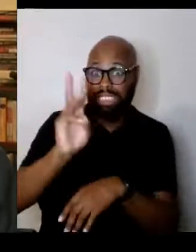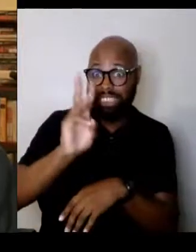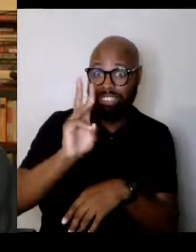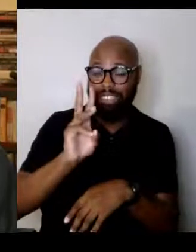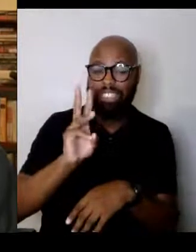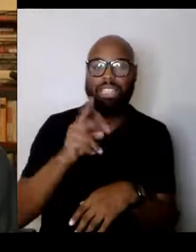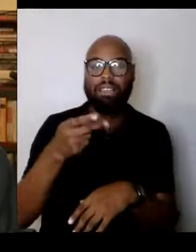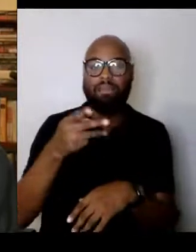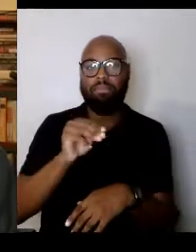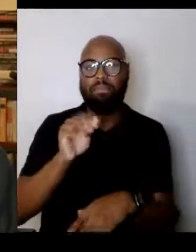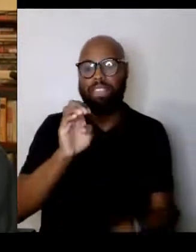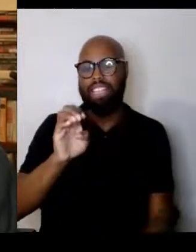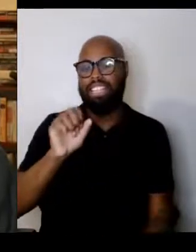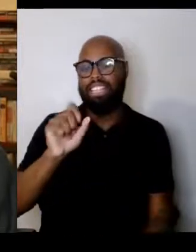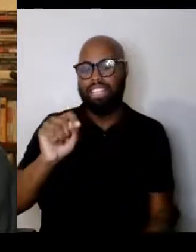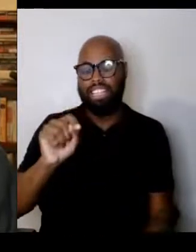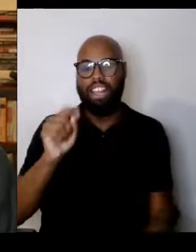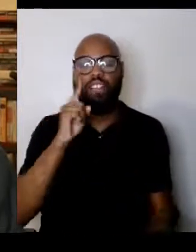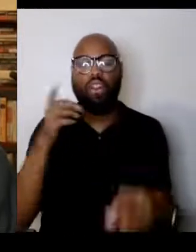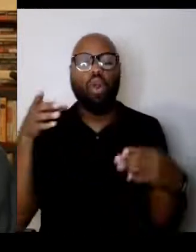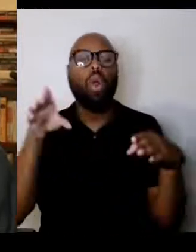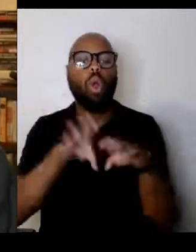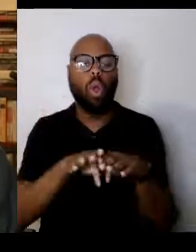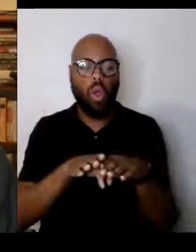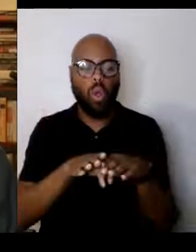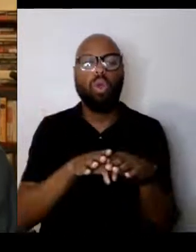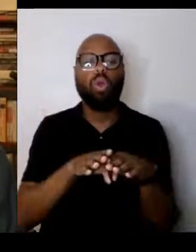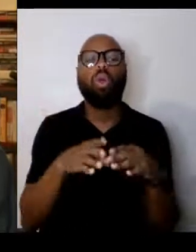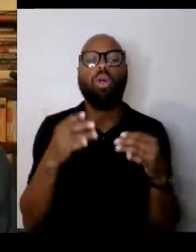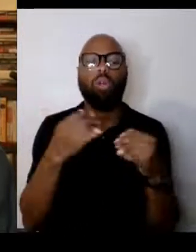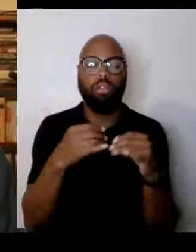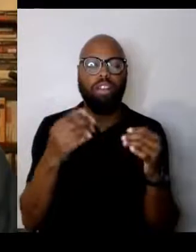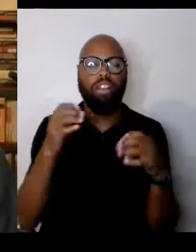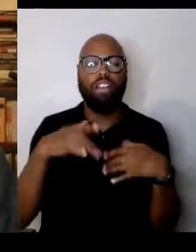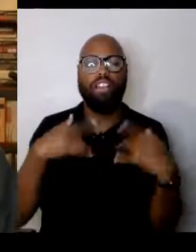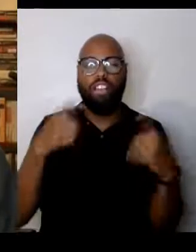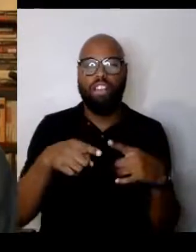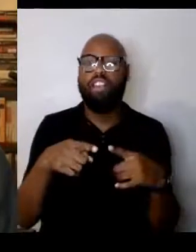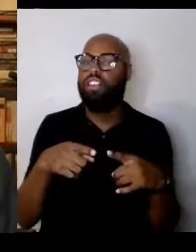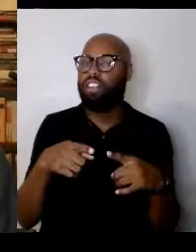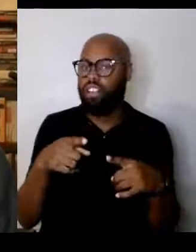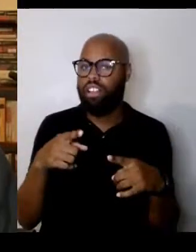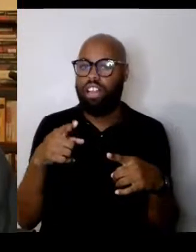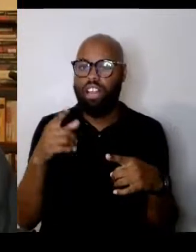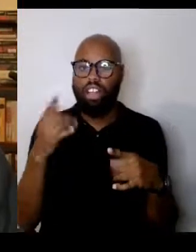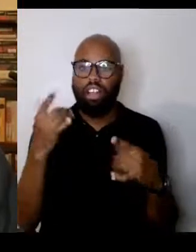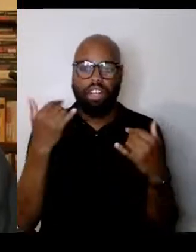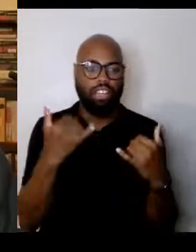"The Border Between Then and Now: "A Conversation with People Threatened "with Deportation Today".